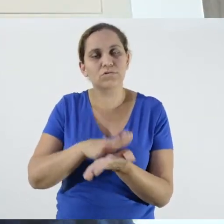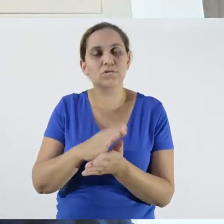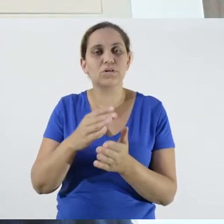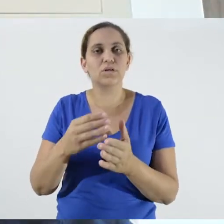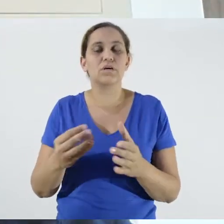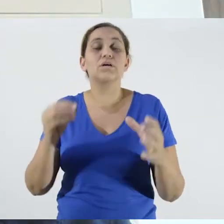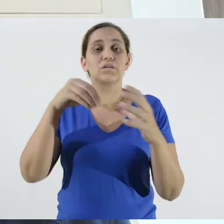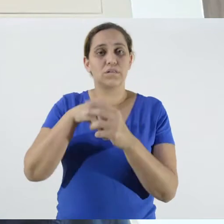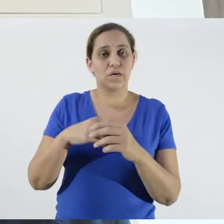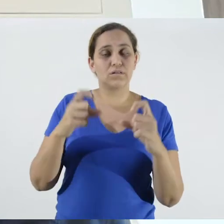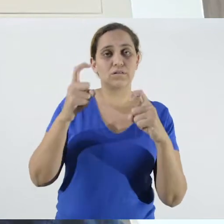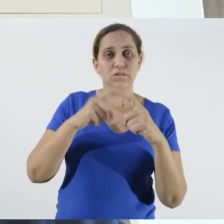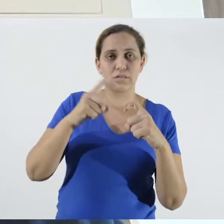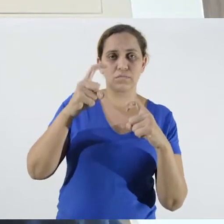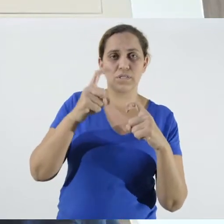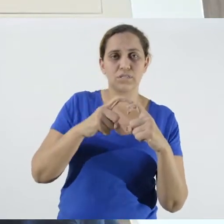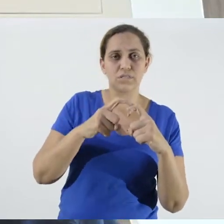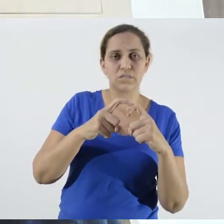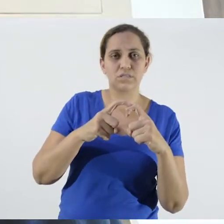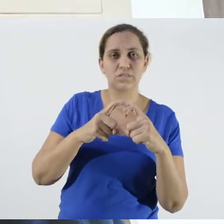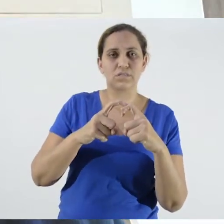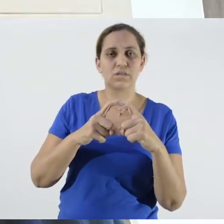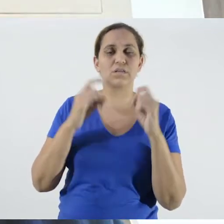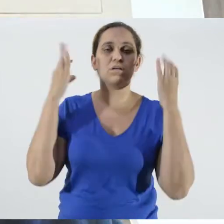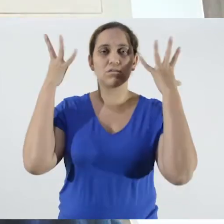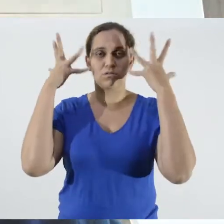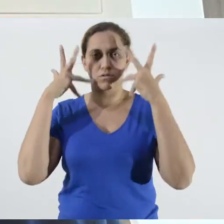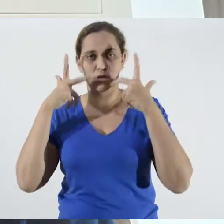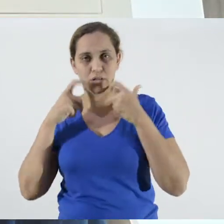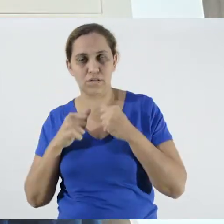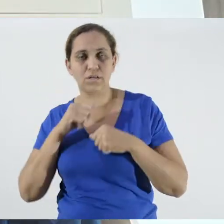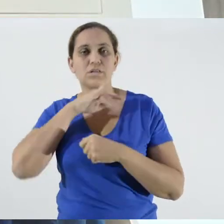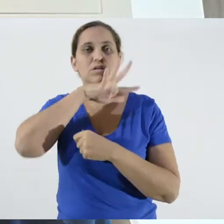and Zootechnics and the School of Zootechnics and Food Engineering,